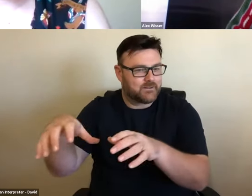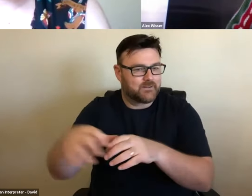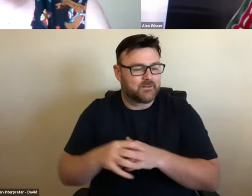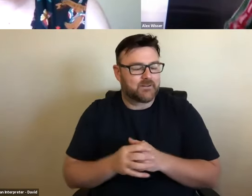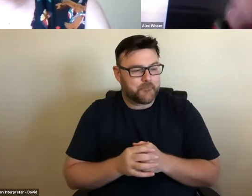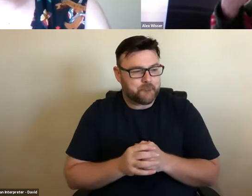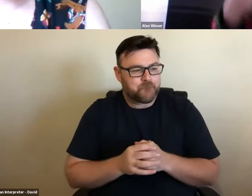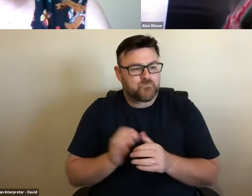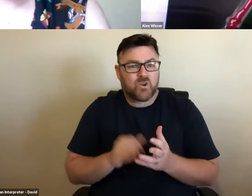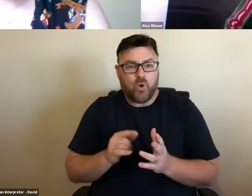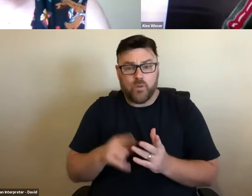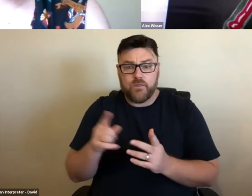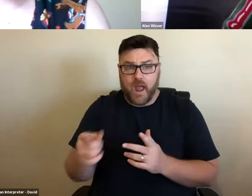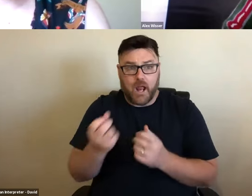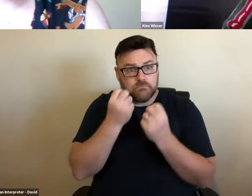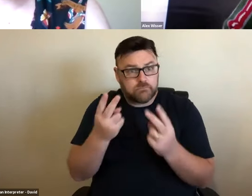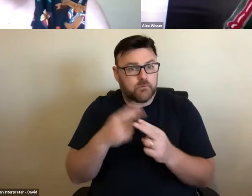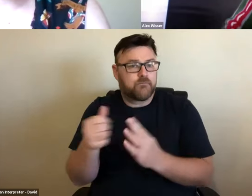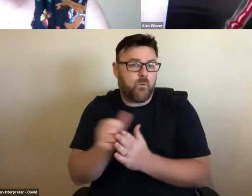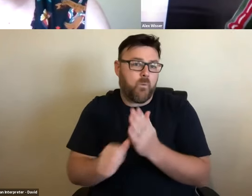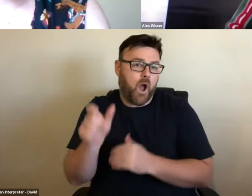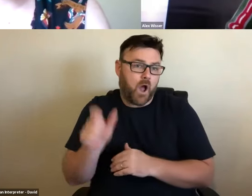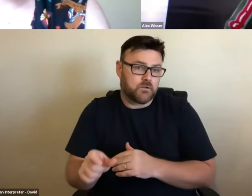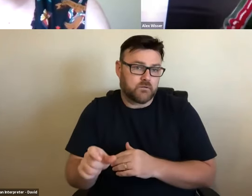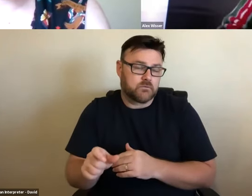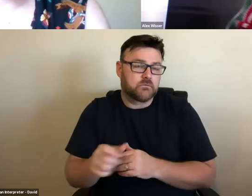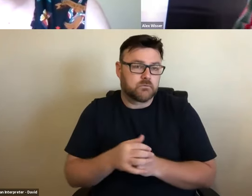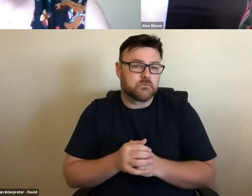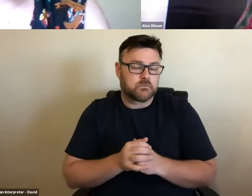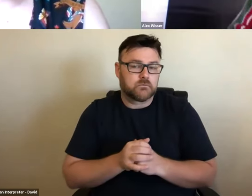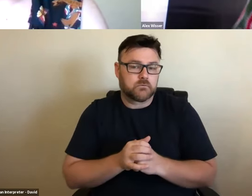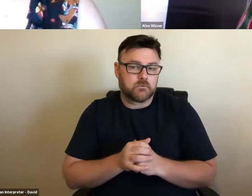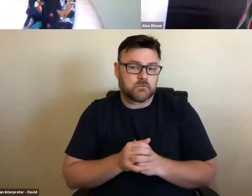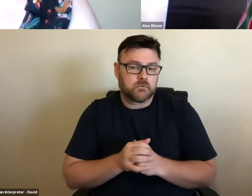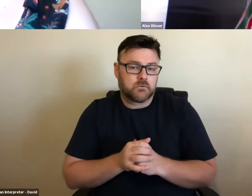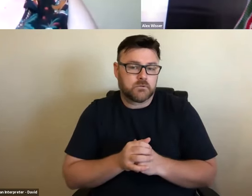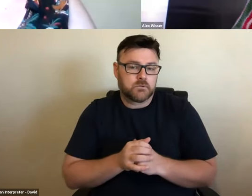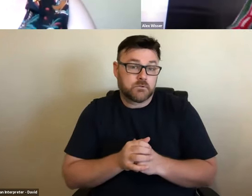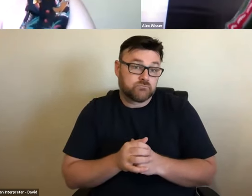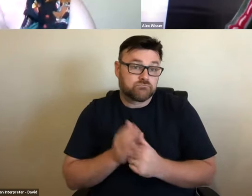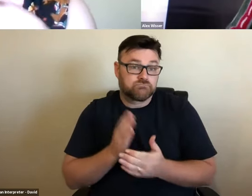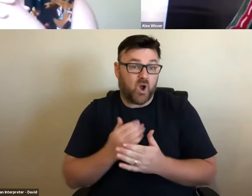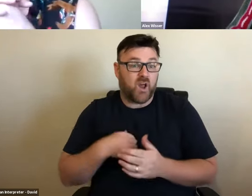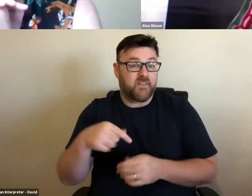of the mountain. It was a really unique place and that was a magnet for the artists. I don't think the people of Kandos underthat. >> MARY